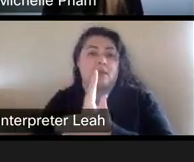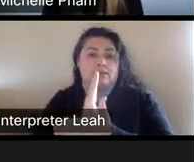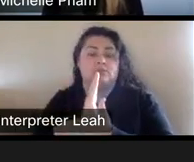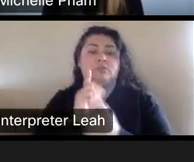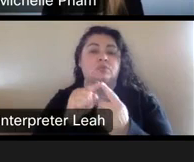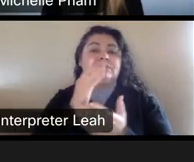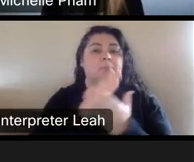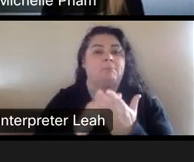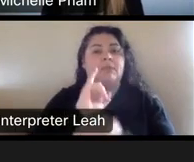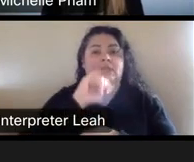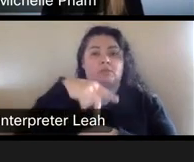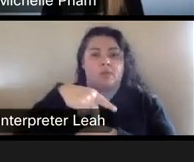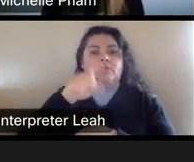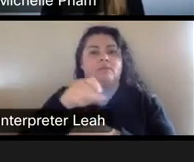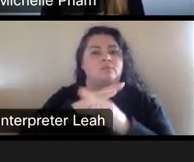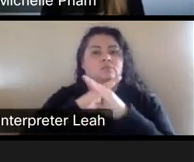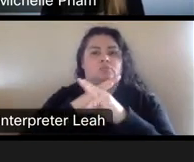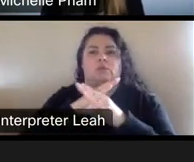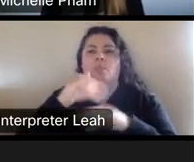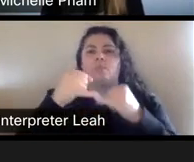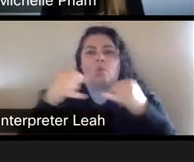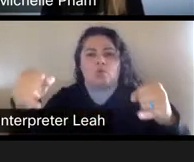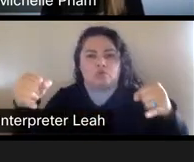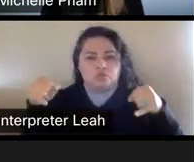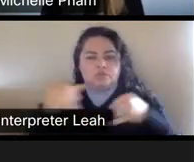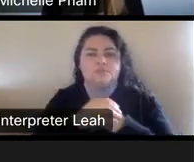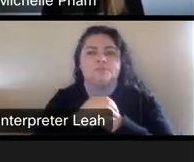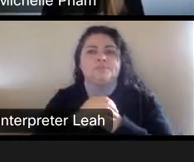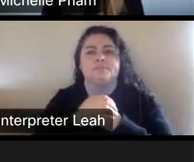You know, you got to protect your borders. Um, and so there are times where you can.